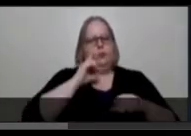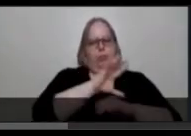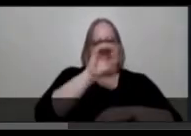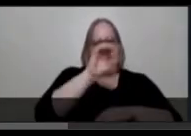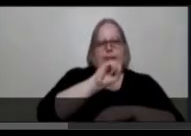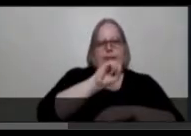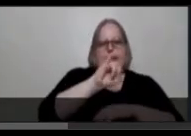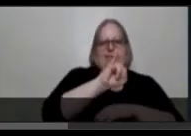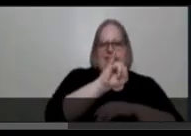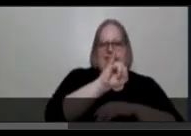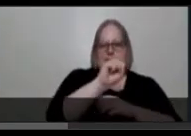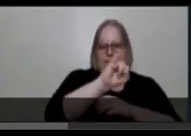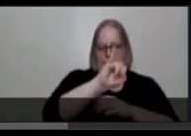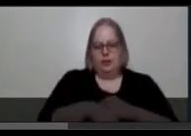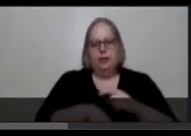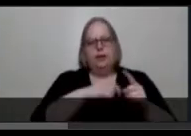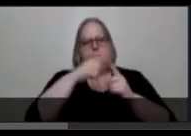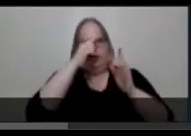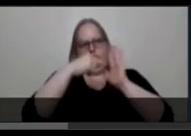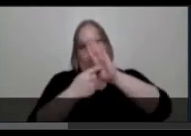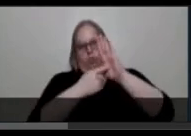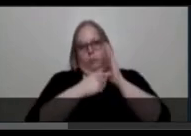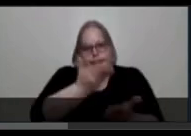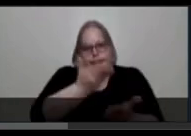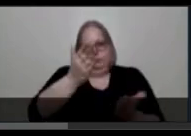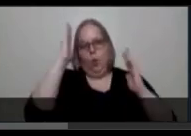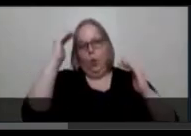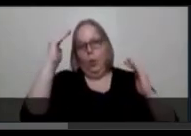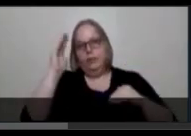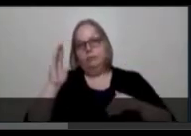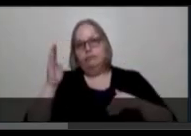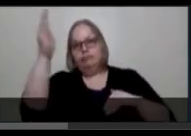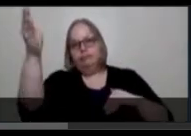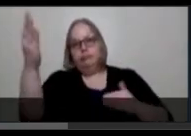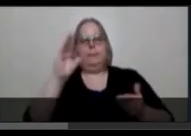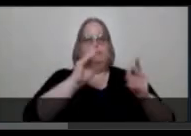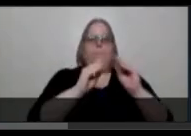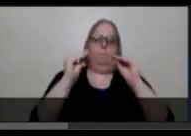and hopefully, in the future, it will inspire more performers with disabilities to come forth